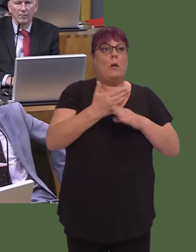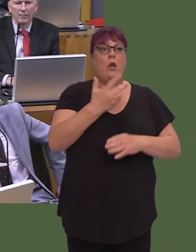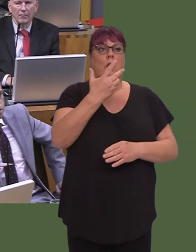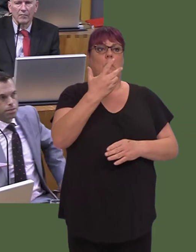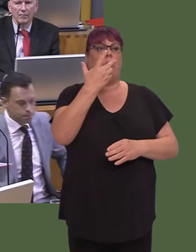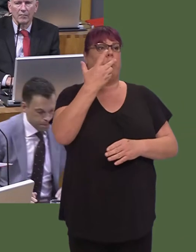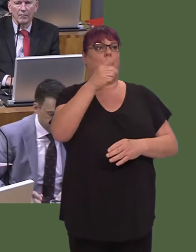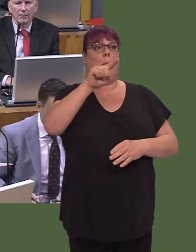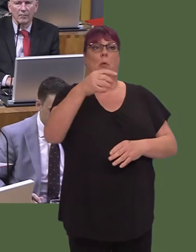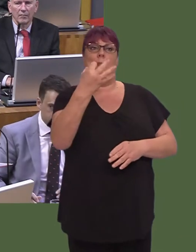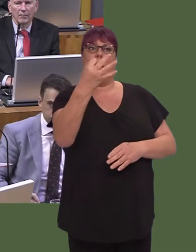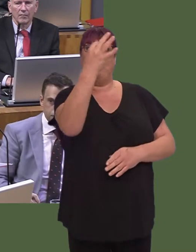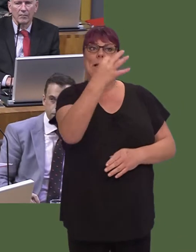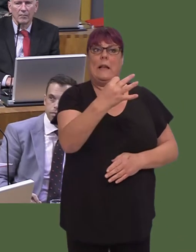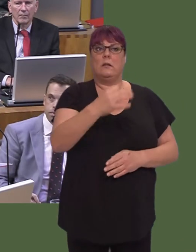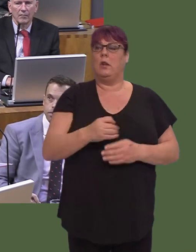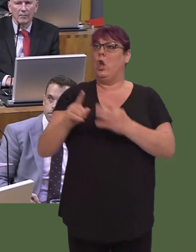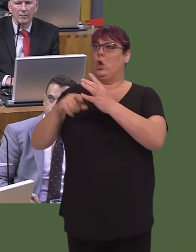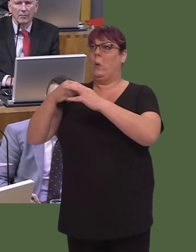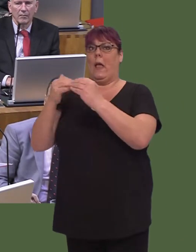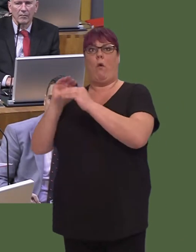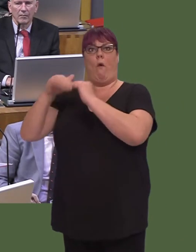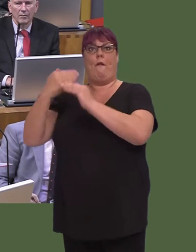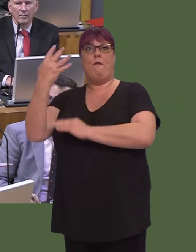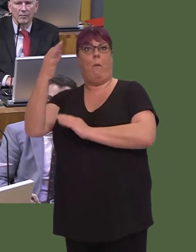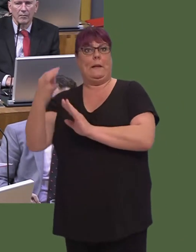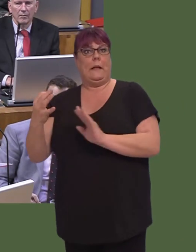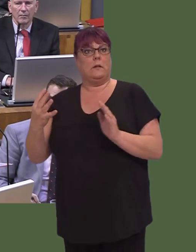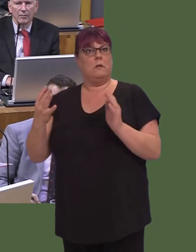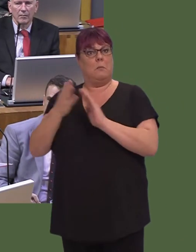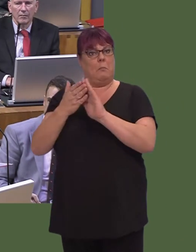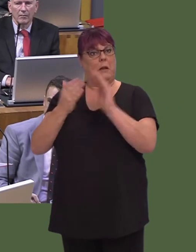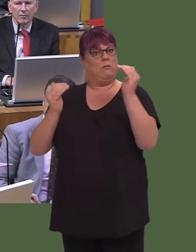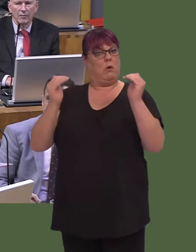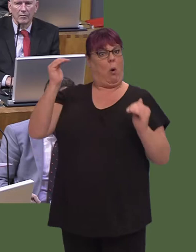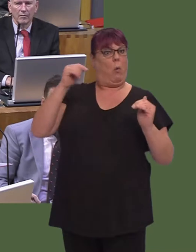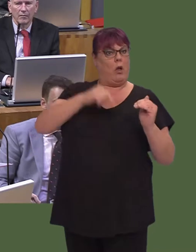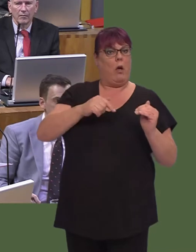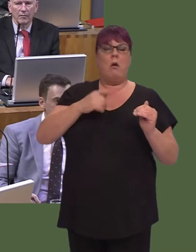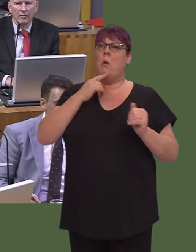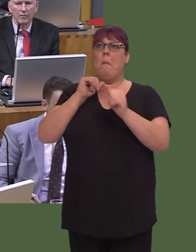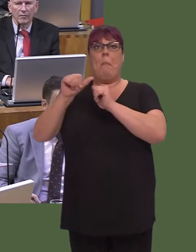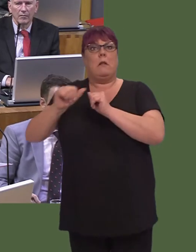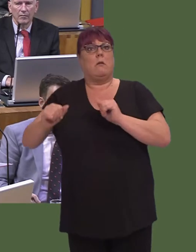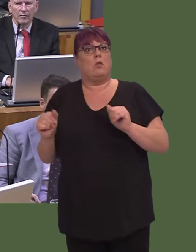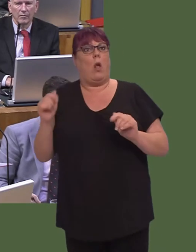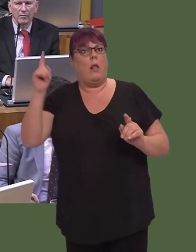We celebrate the fact that we have record employment, higher than Scotlandórecord employmentóand economic inactivity is down.